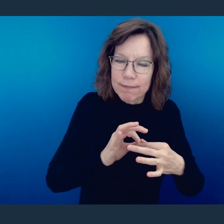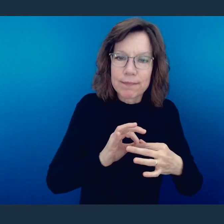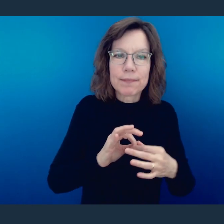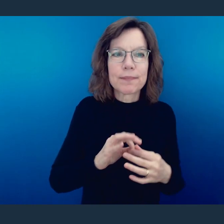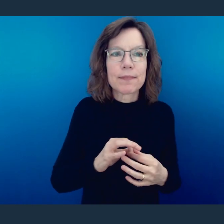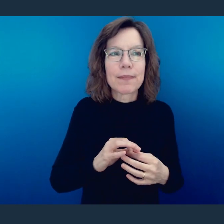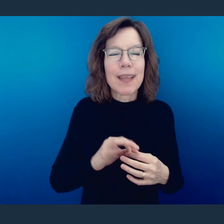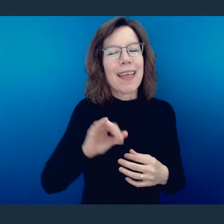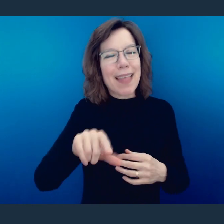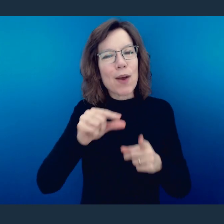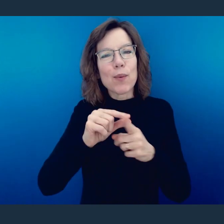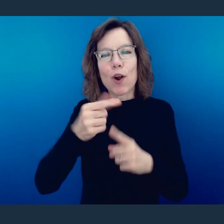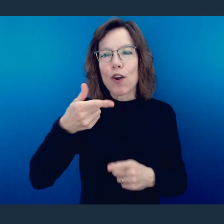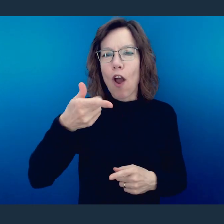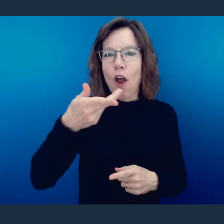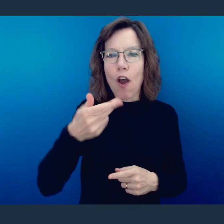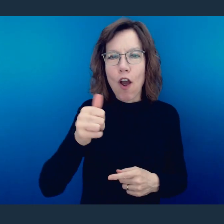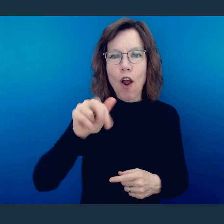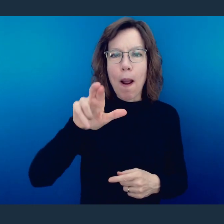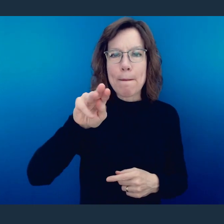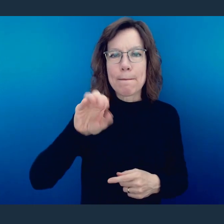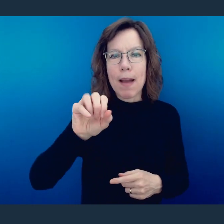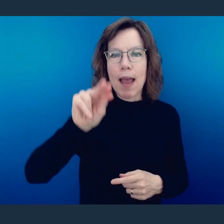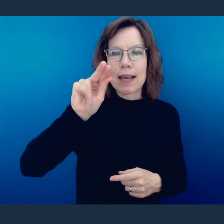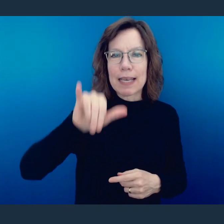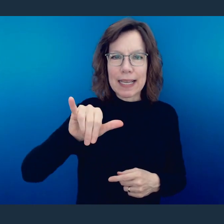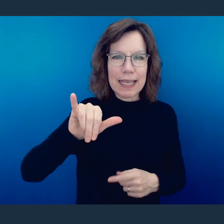But it's interesting because we looked at that word "harmony," and we sometimes might